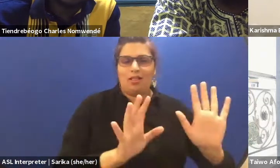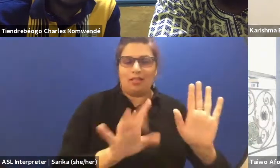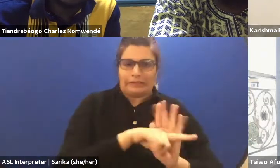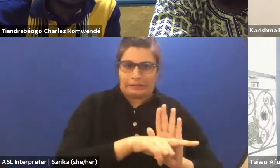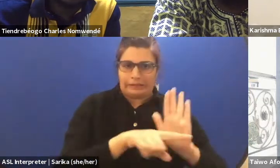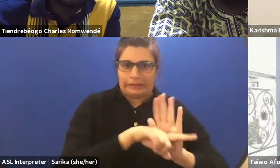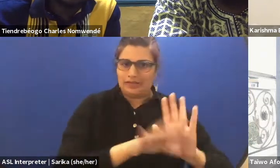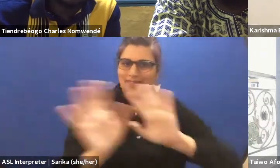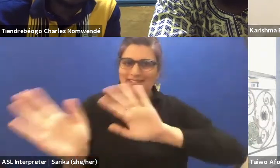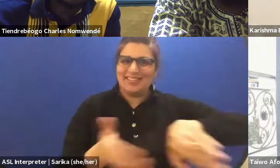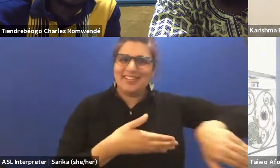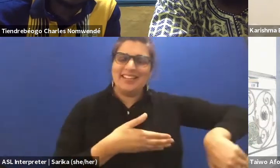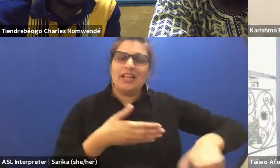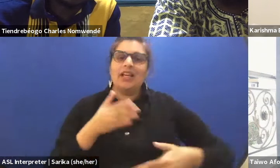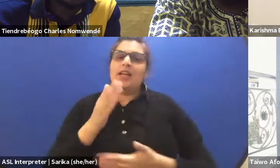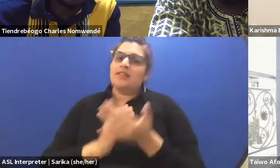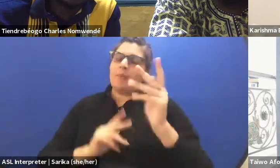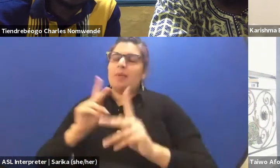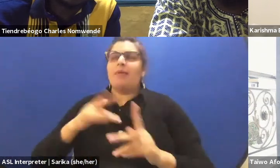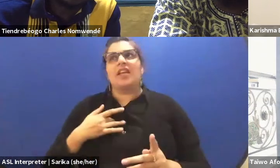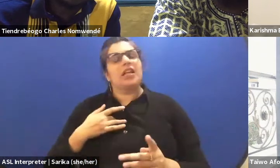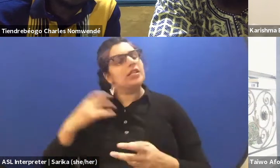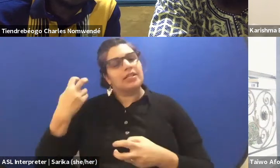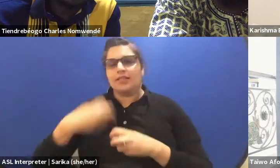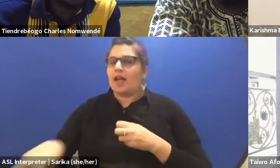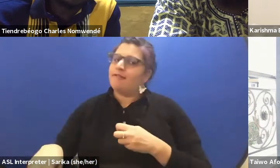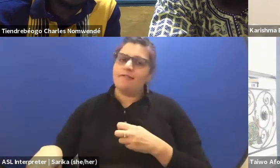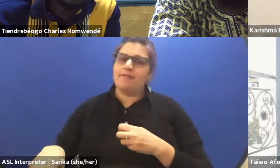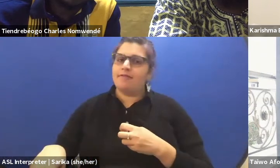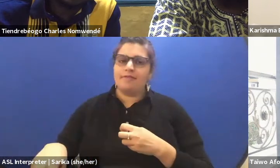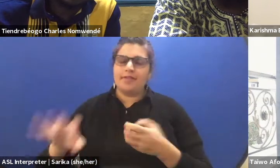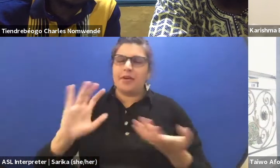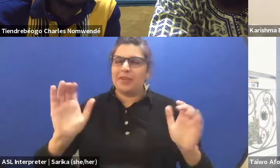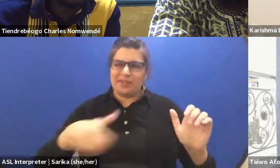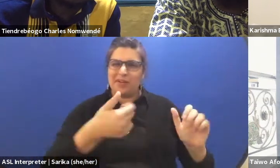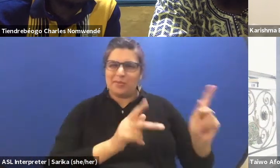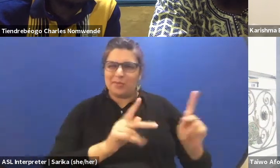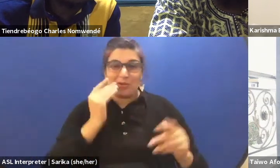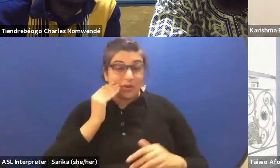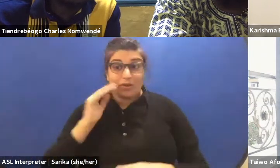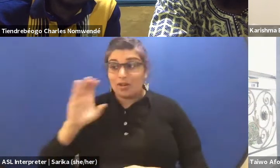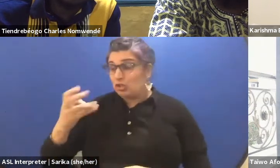I think some are finding it very hard than others, for sure. Charles, over to you,